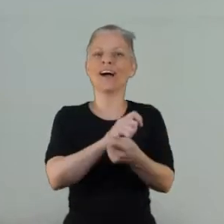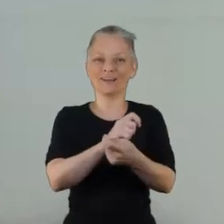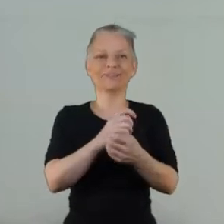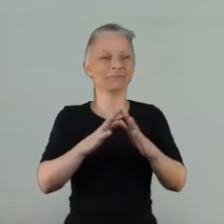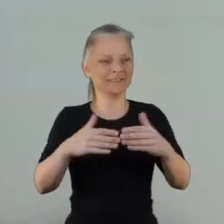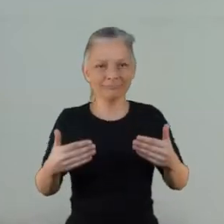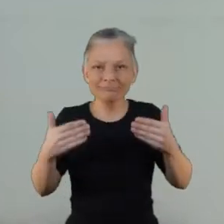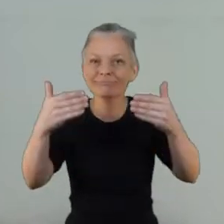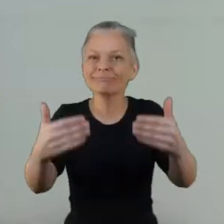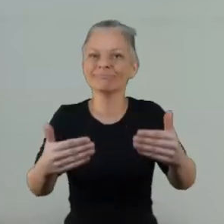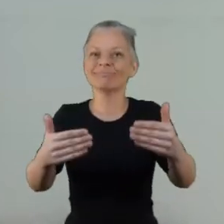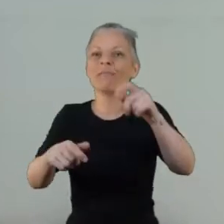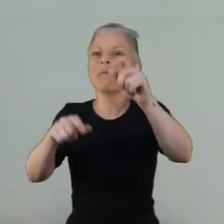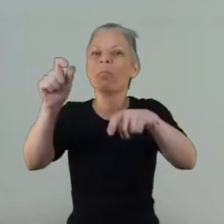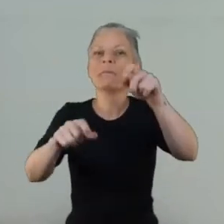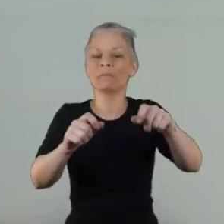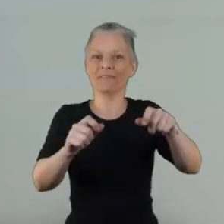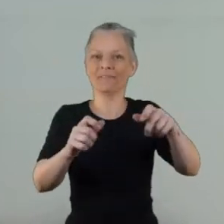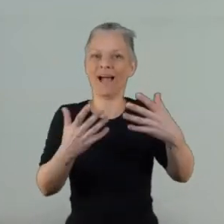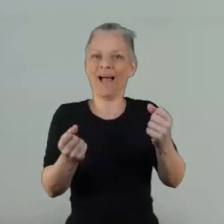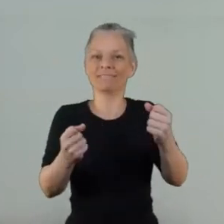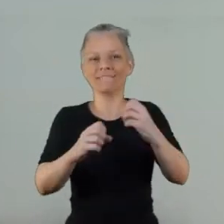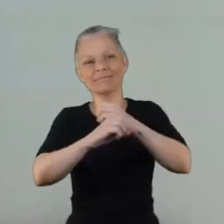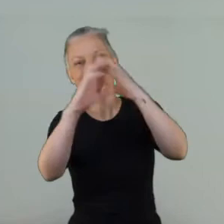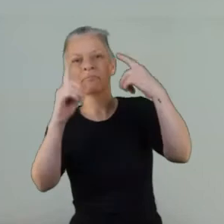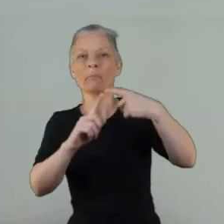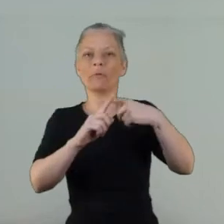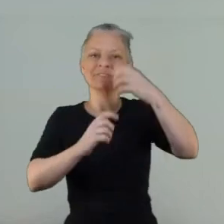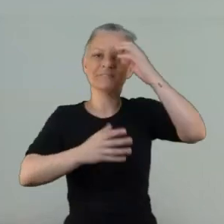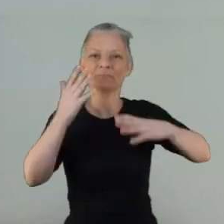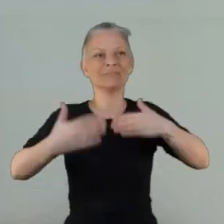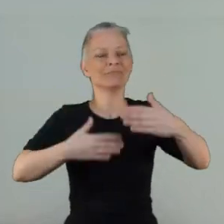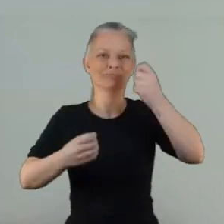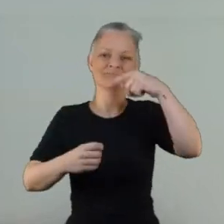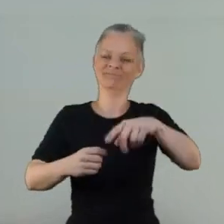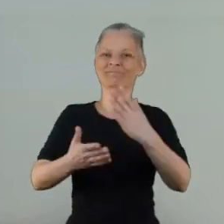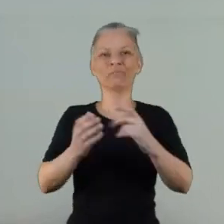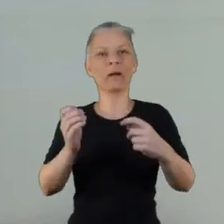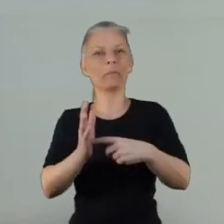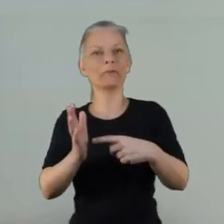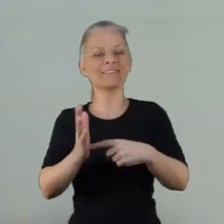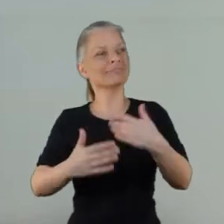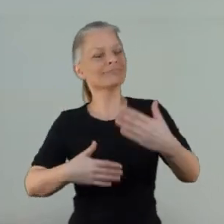for someone else it gives me a little bit of motivation to do that so it was beneficial for me in that way.